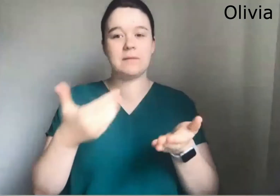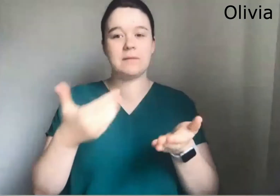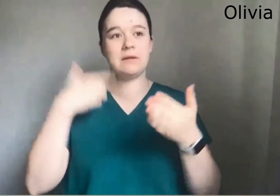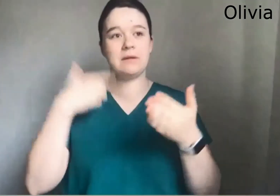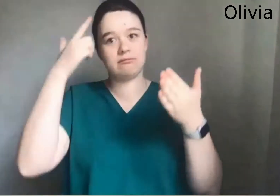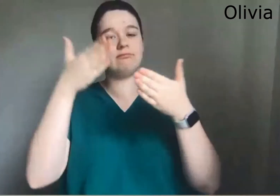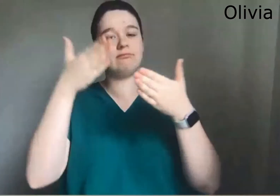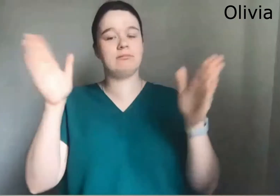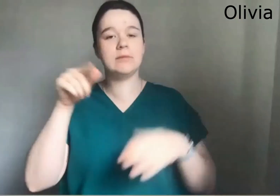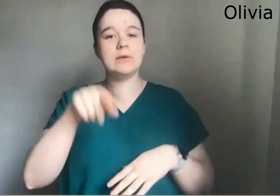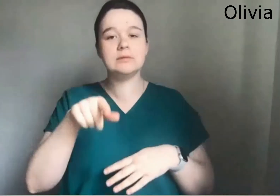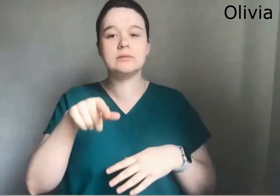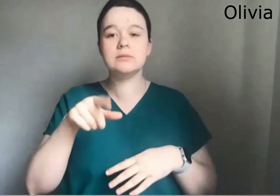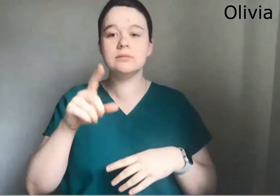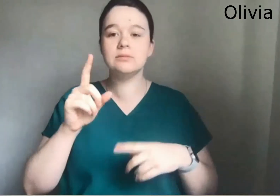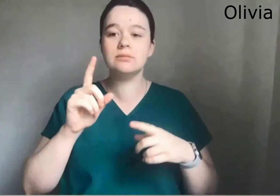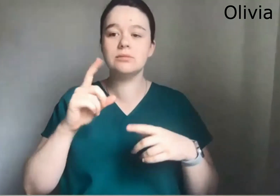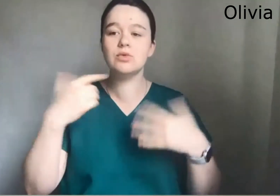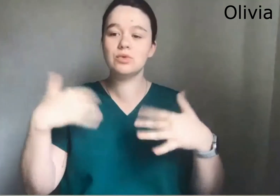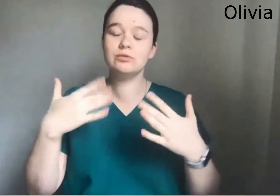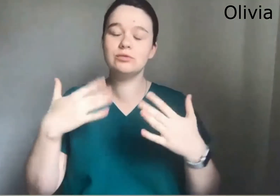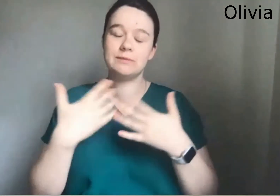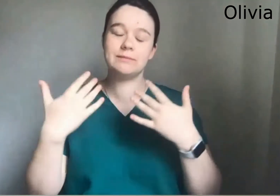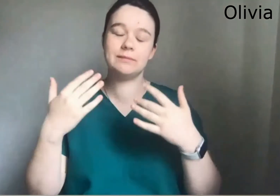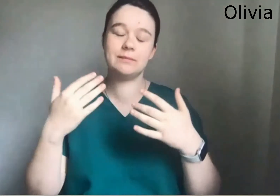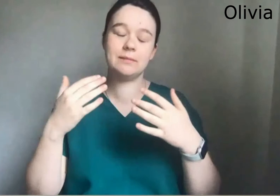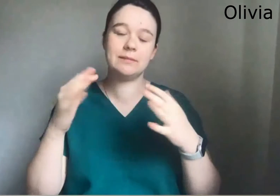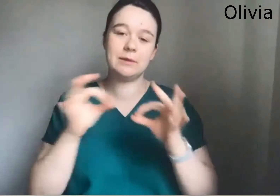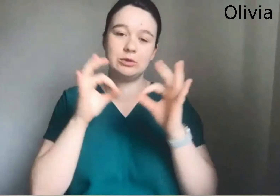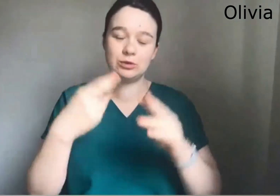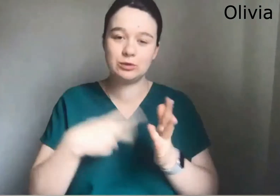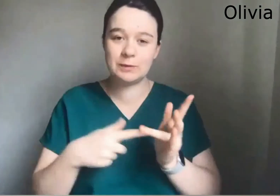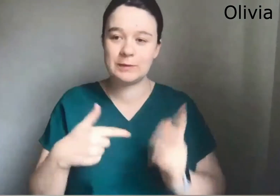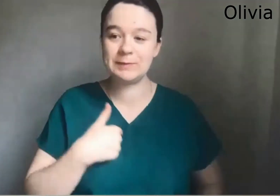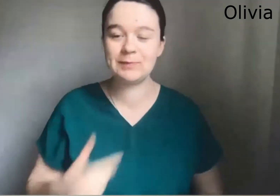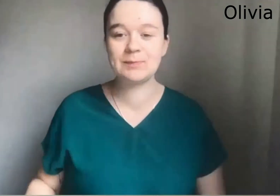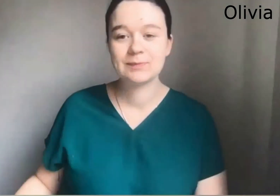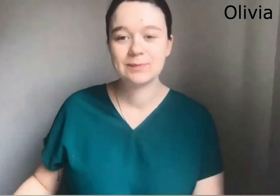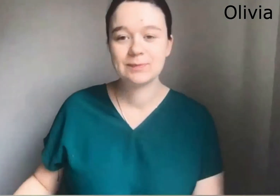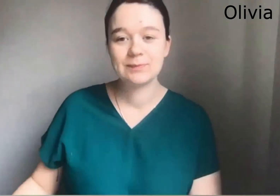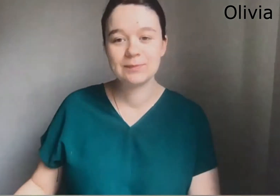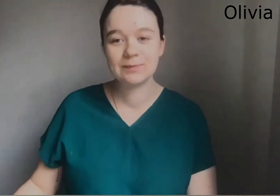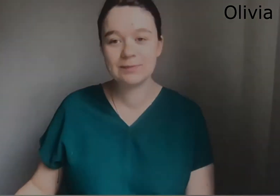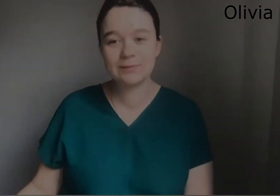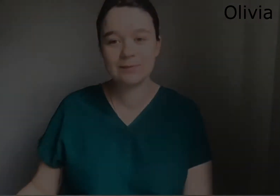How things work and that really gives me an open mind and I really it's really special to me